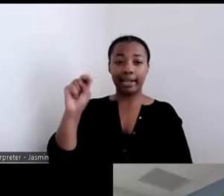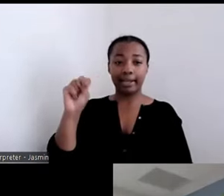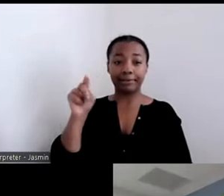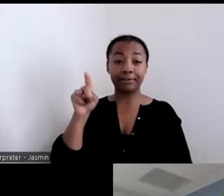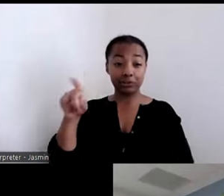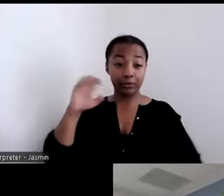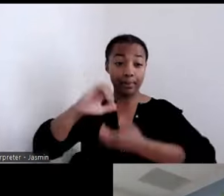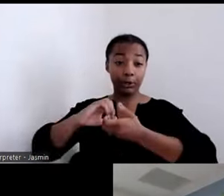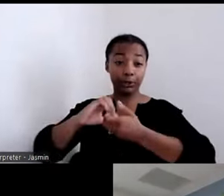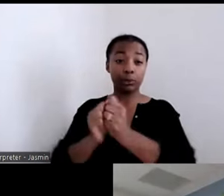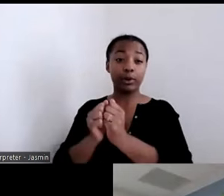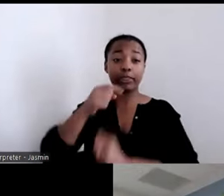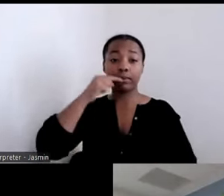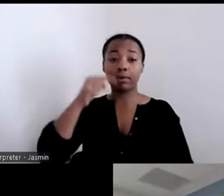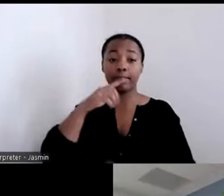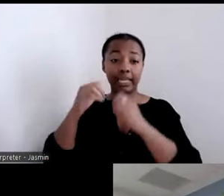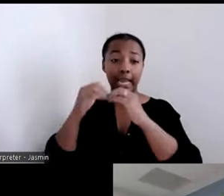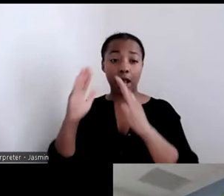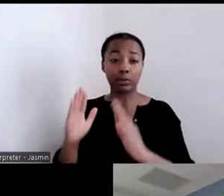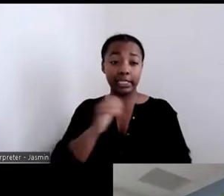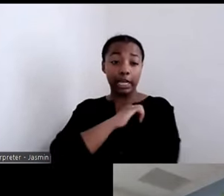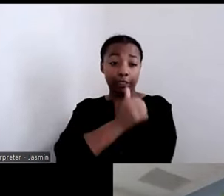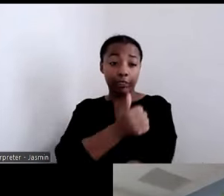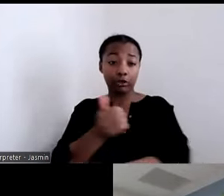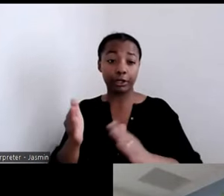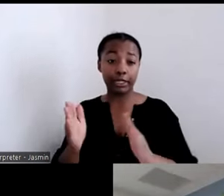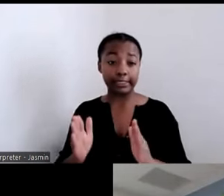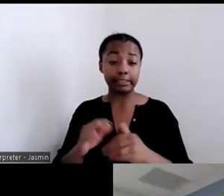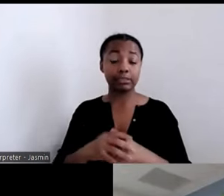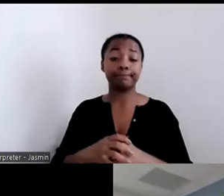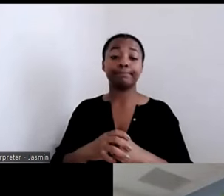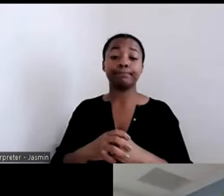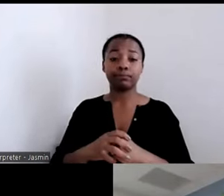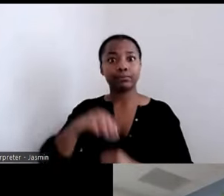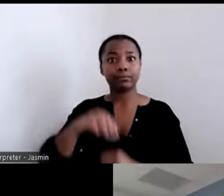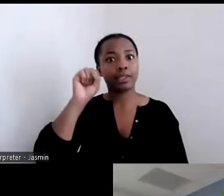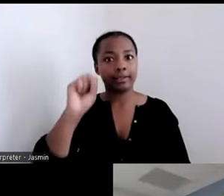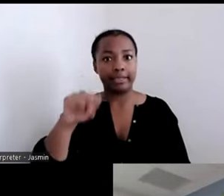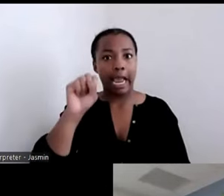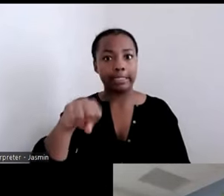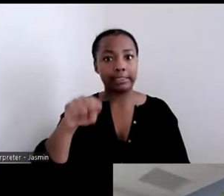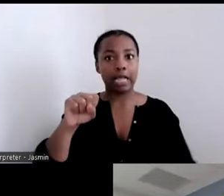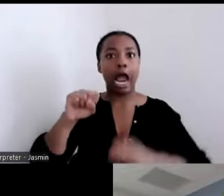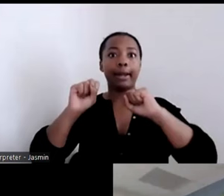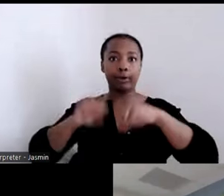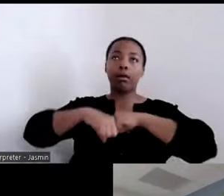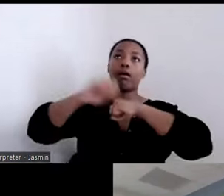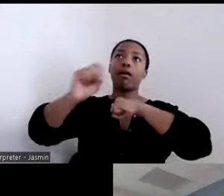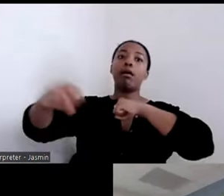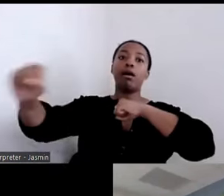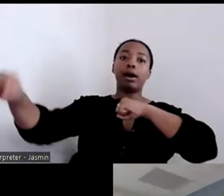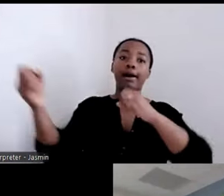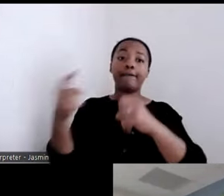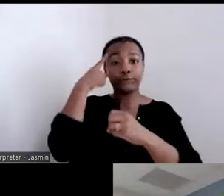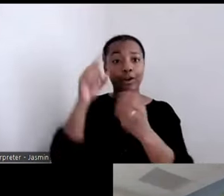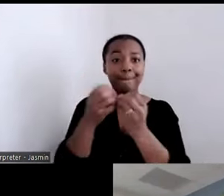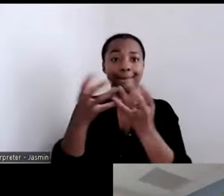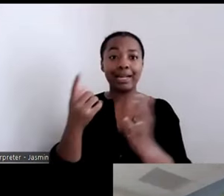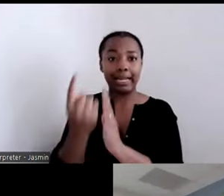Yes. We can spend hours talking about access to housing inventory. I